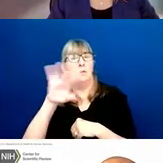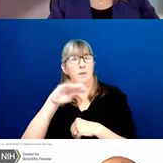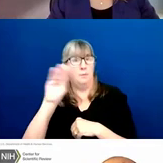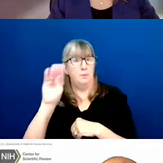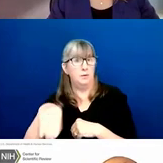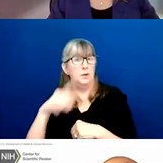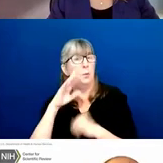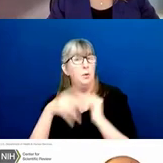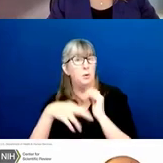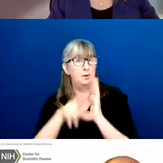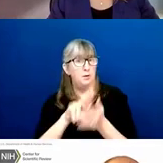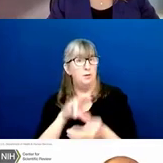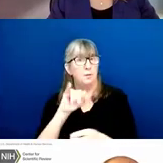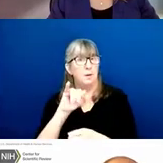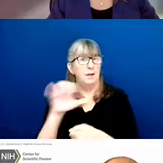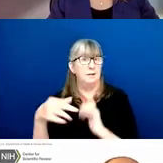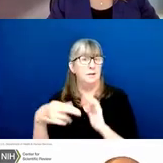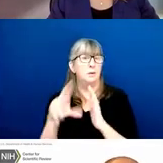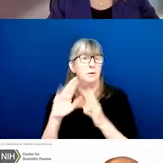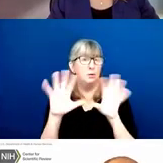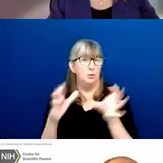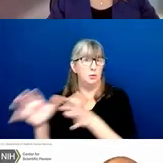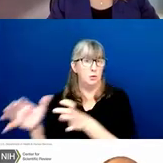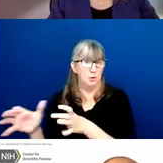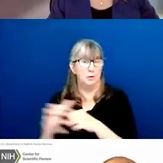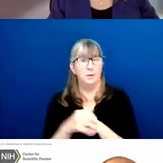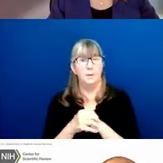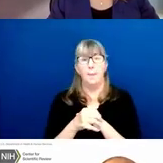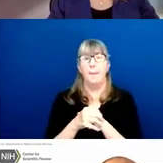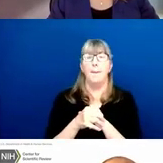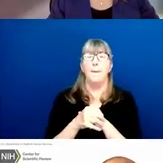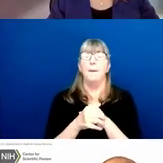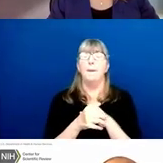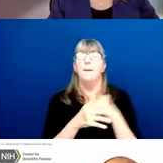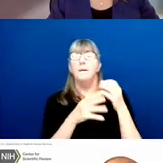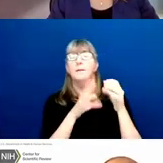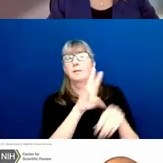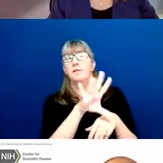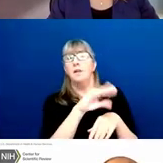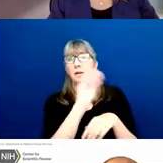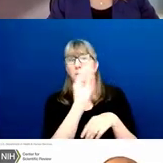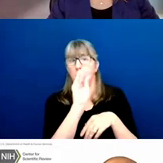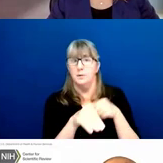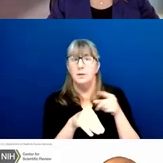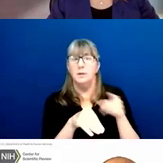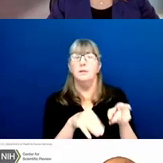in one of the IC review shops. The remaining 75 percent are reviewed in the CSR study section.